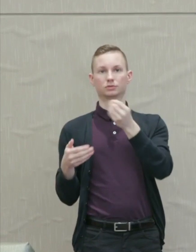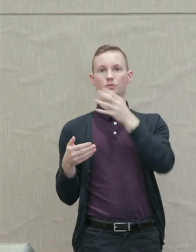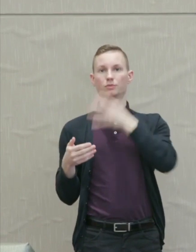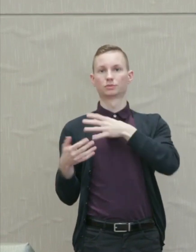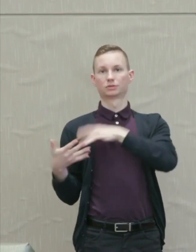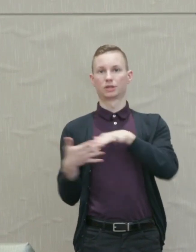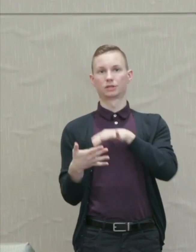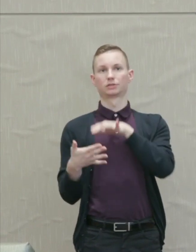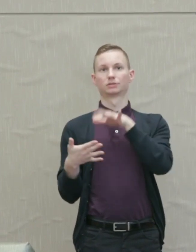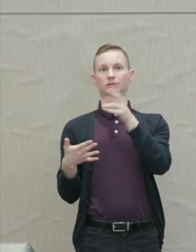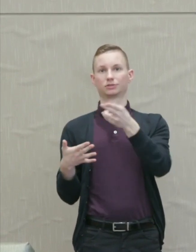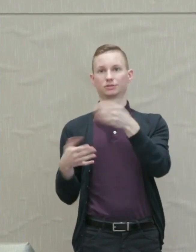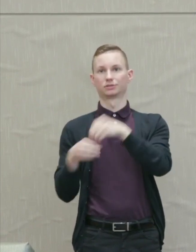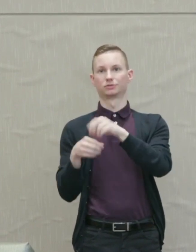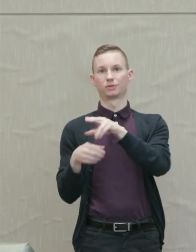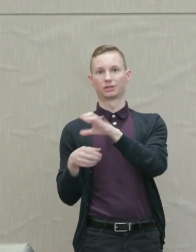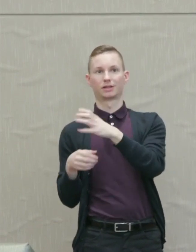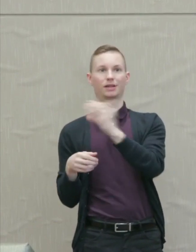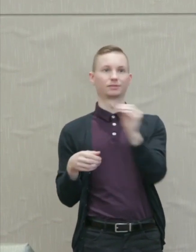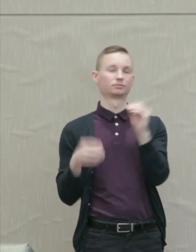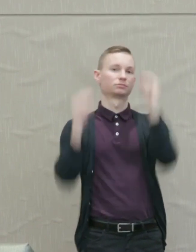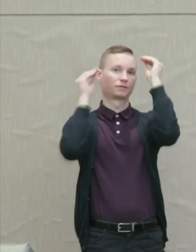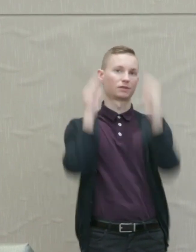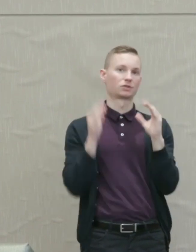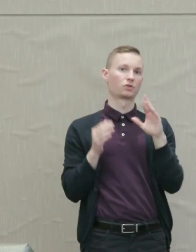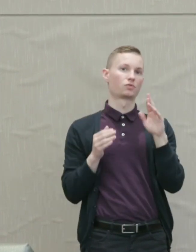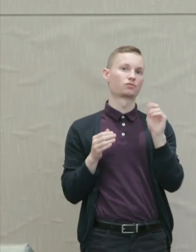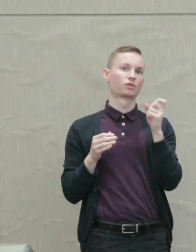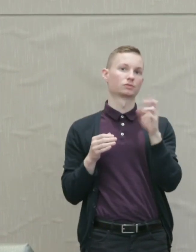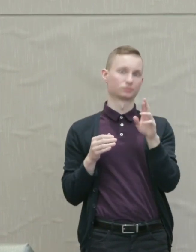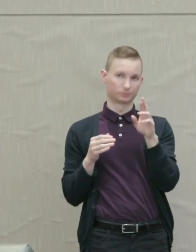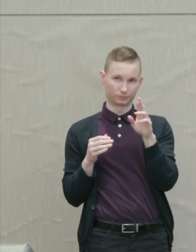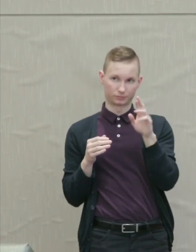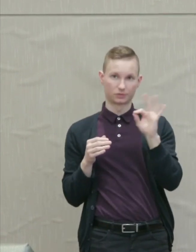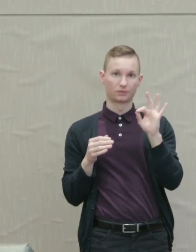at UIC and Professor Roderick Ferguson who's a professor in the departments of gender and